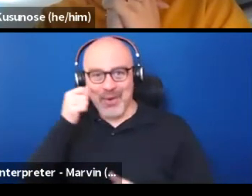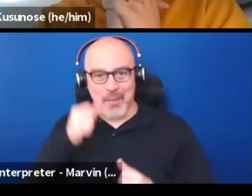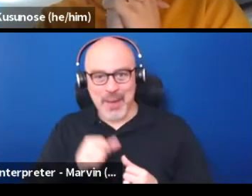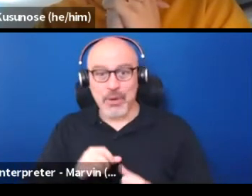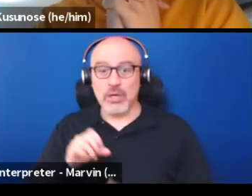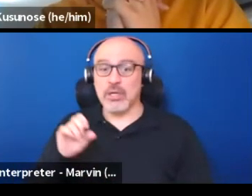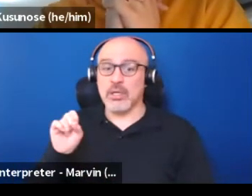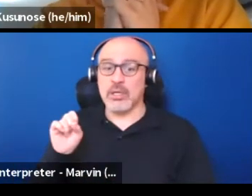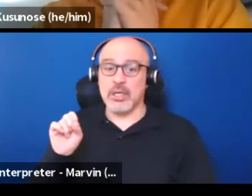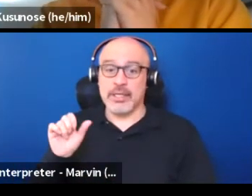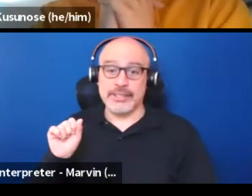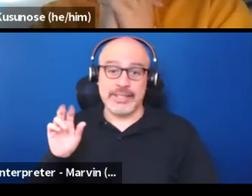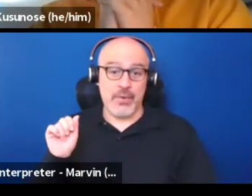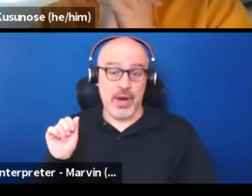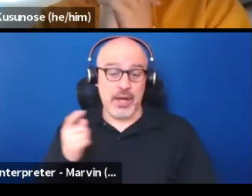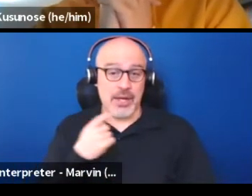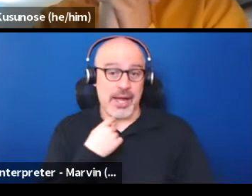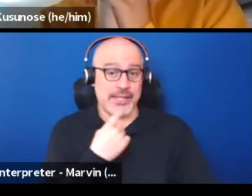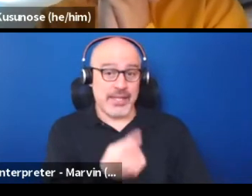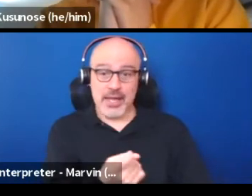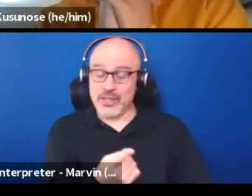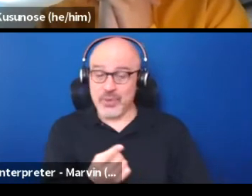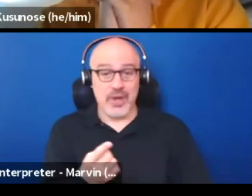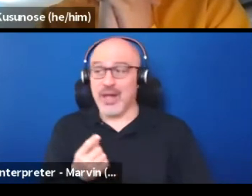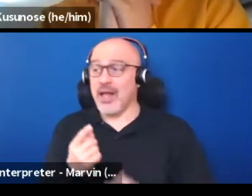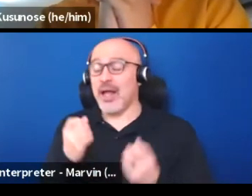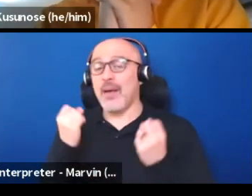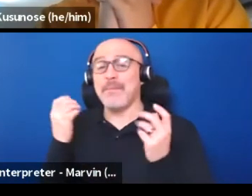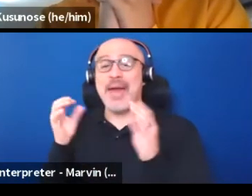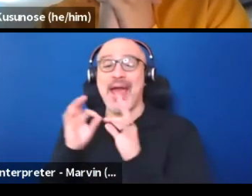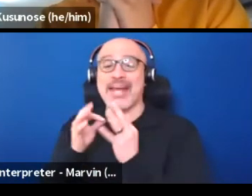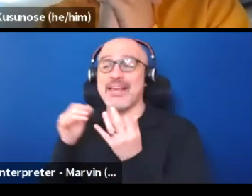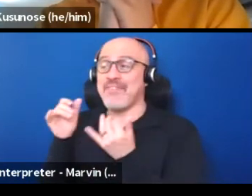of family parties where I see the generations of women